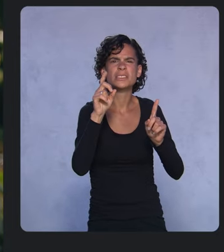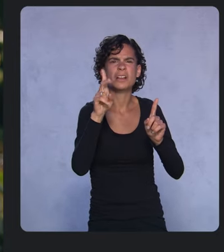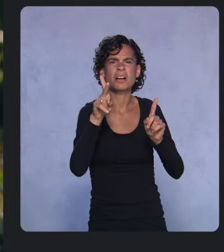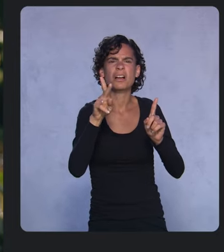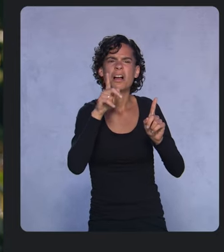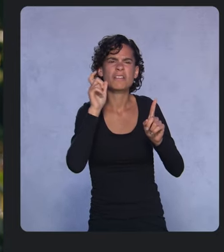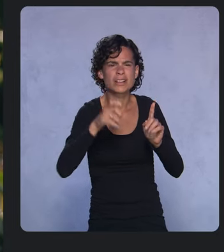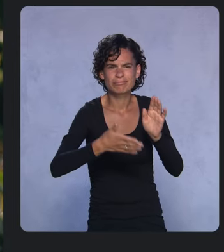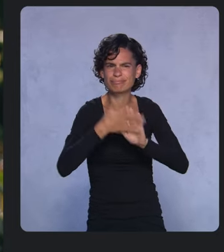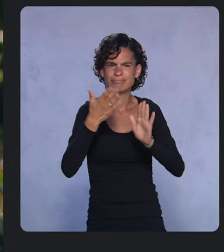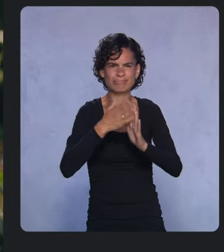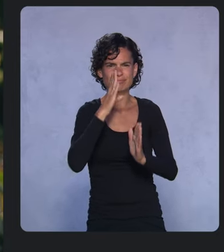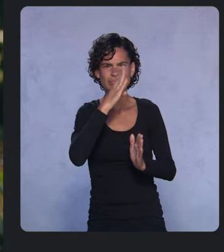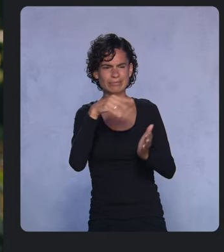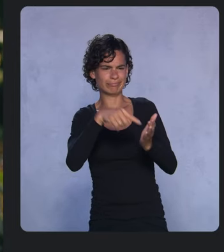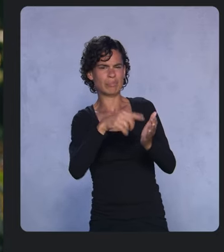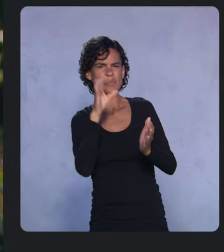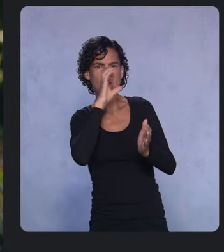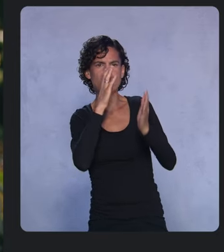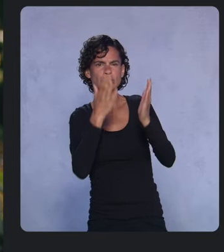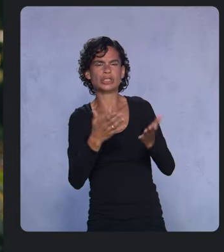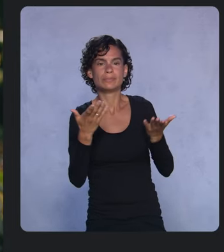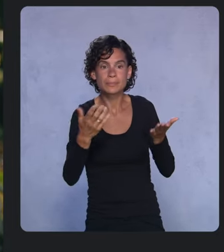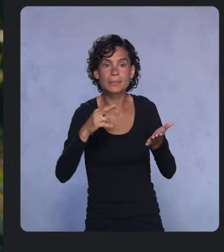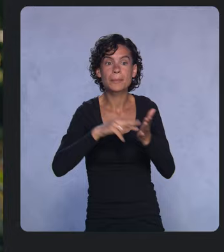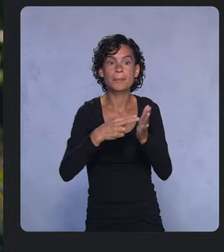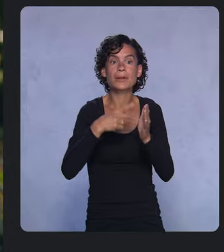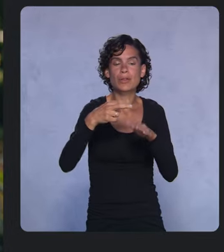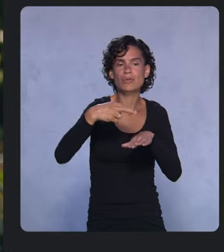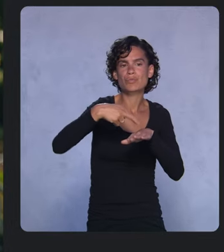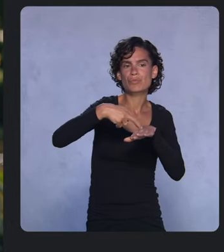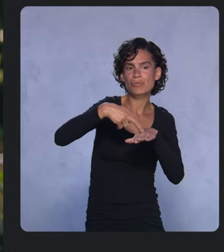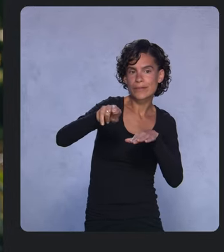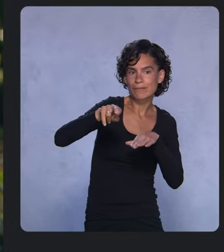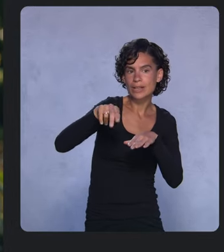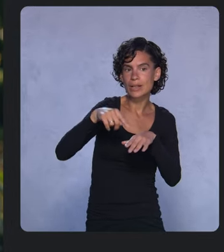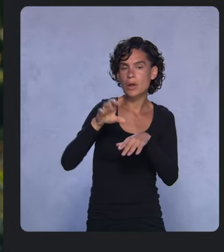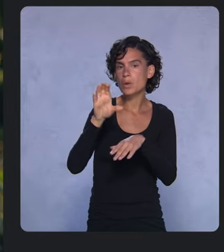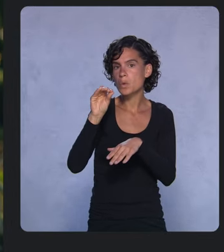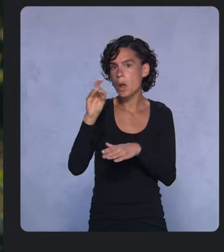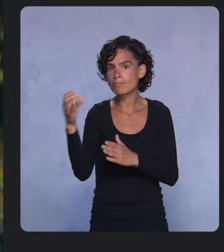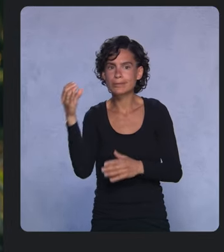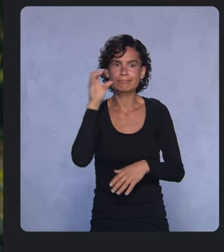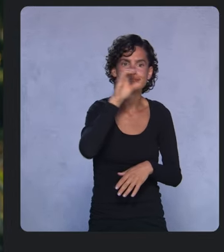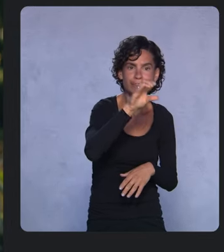and all you need to do is reference it in your code, include the model as a JSON file, and you’re good to go.